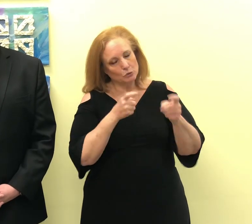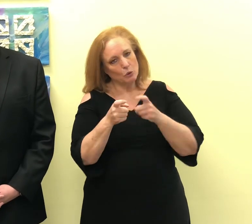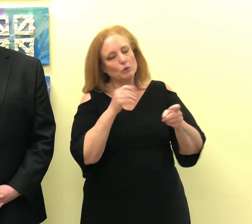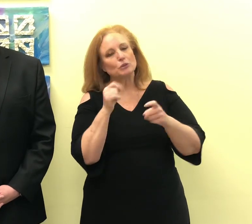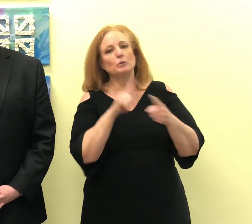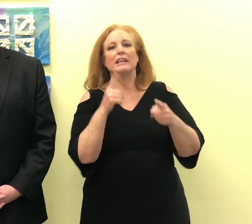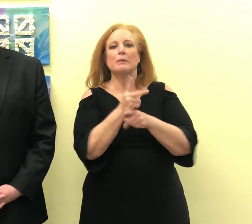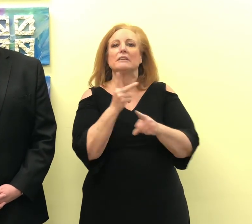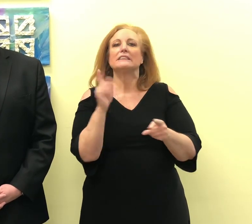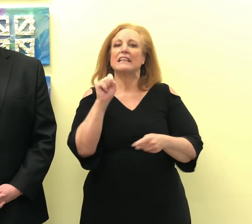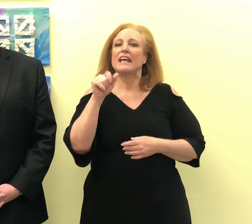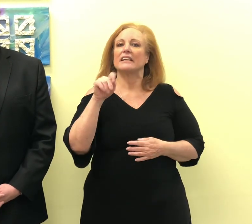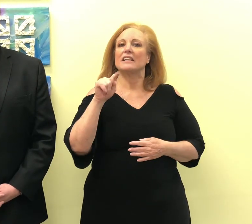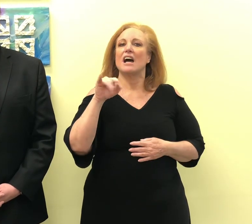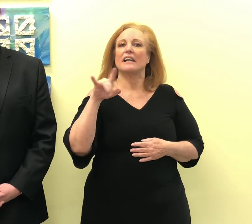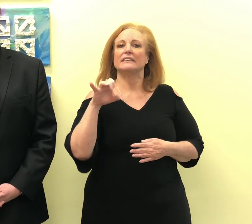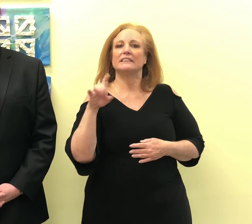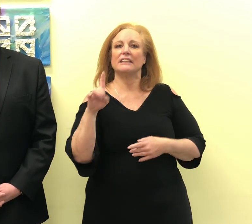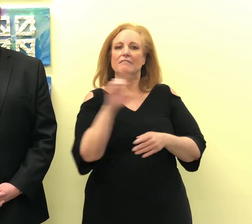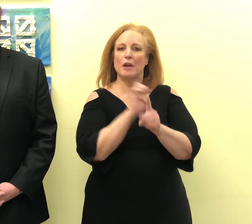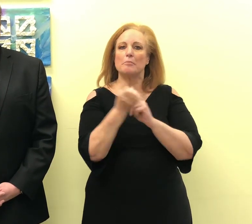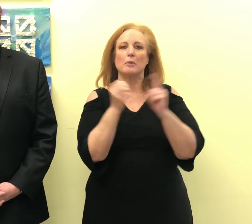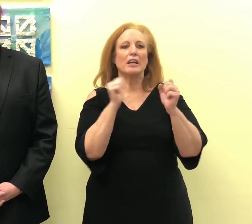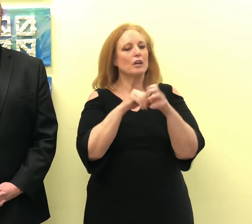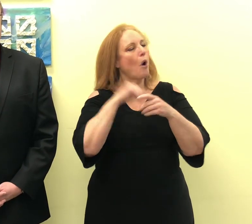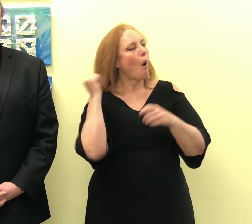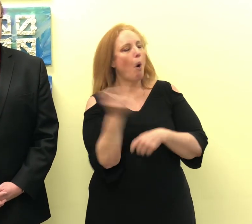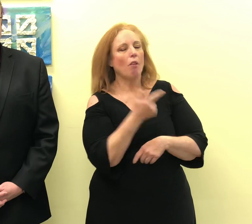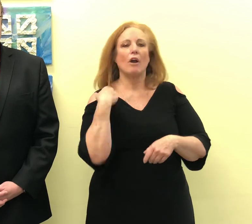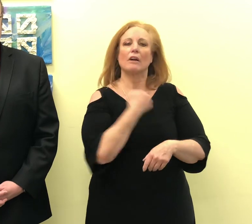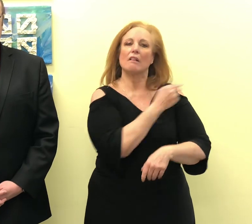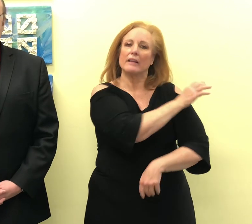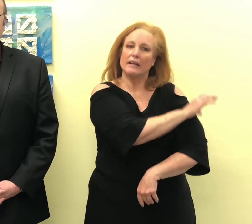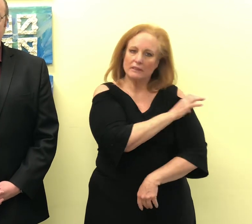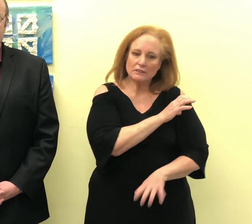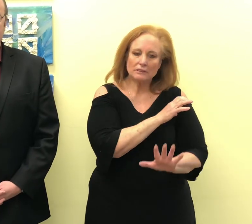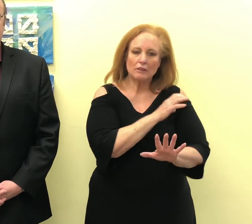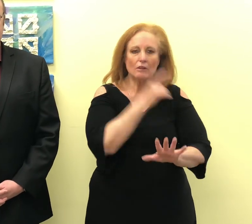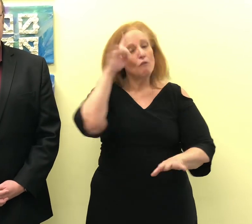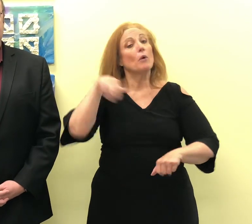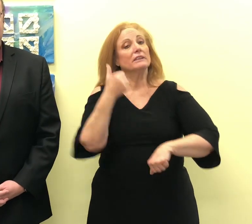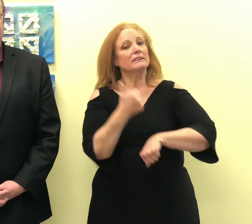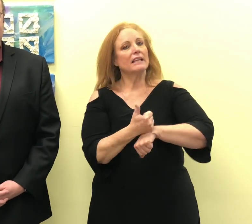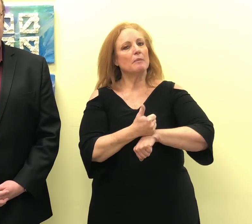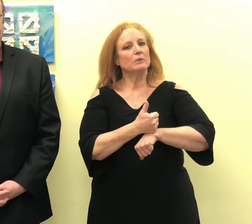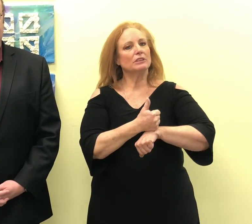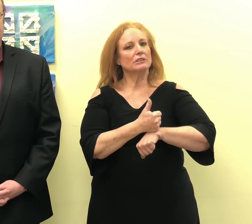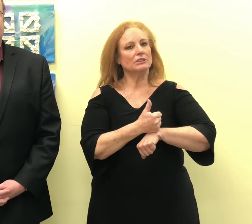clinics. For established patients, we encourage you to take advantage of